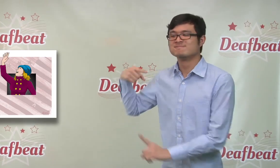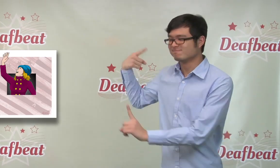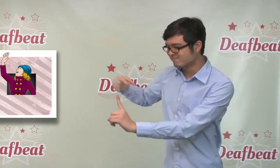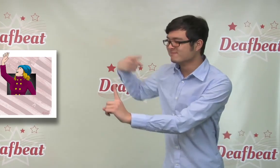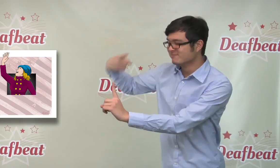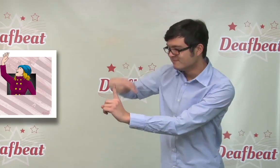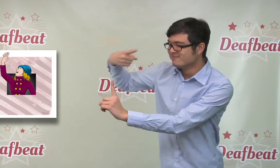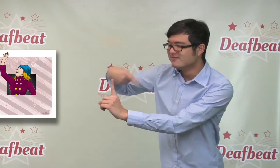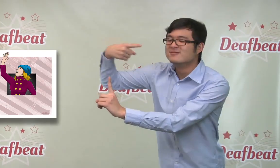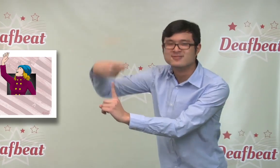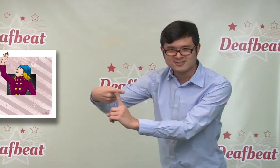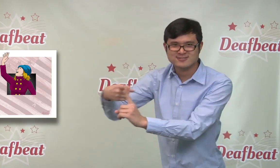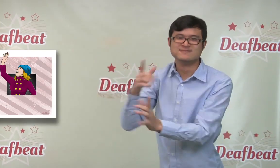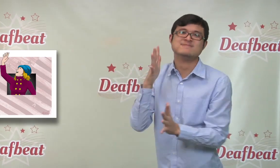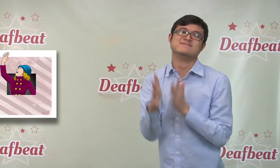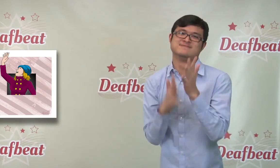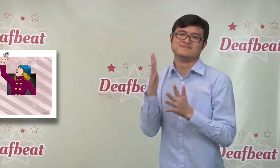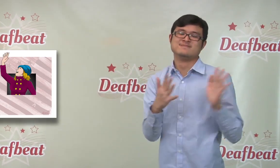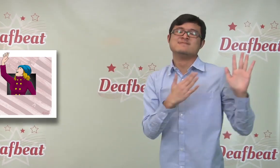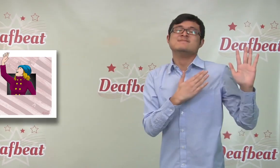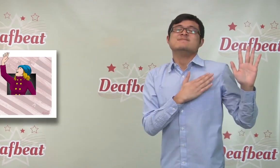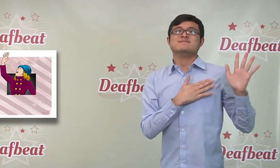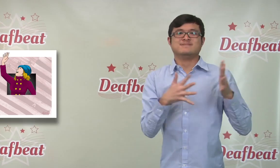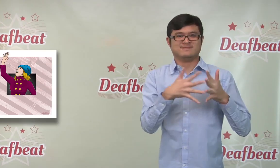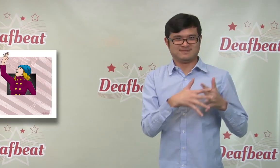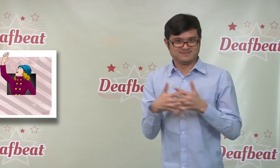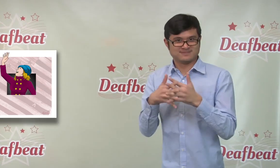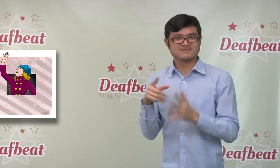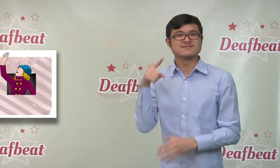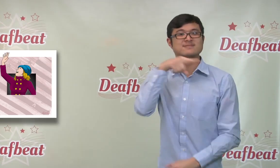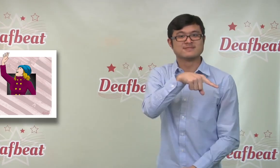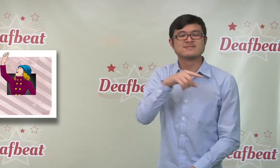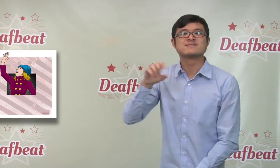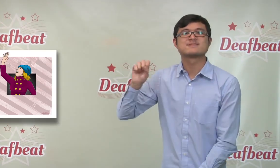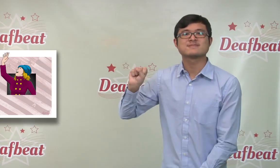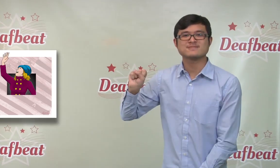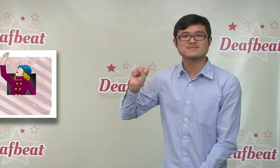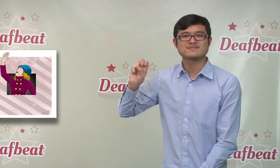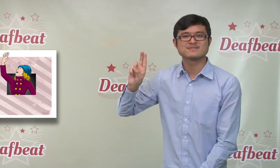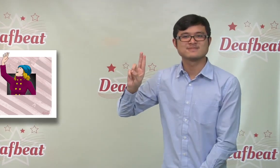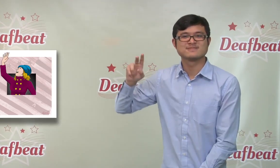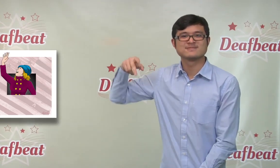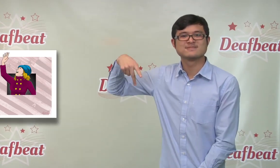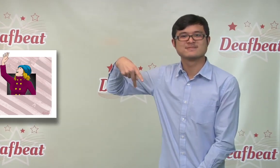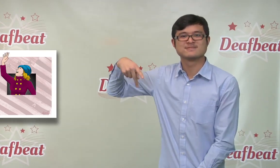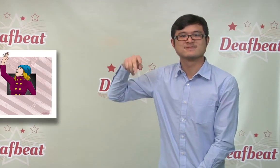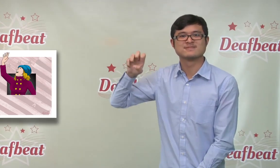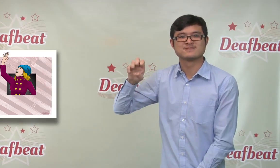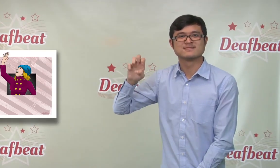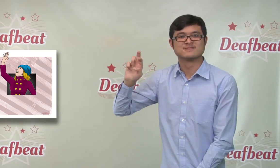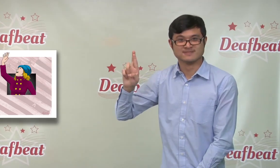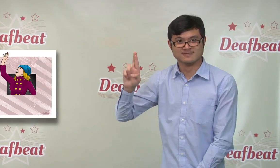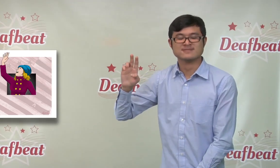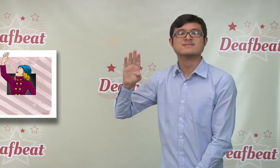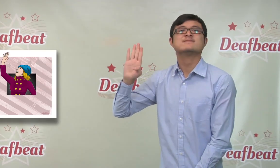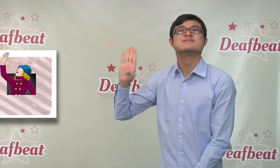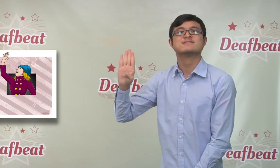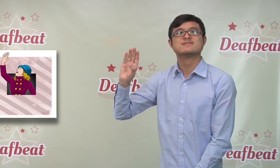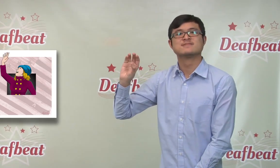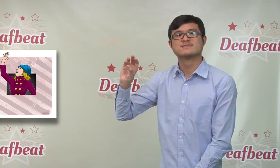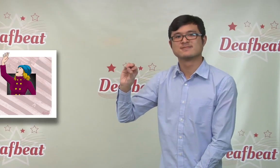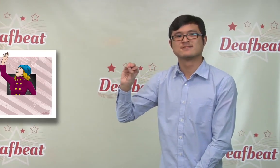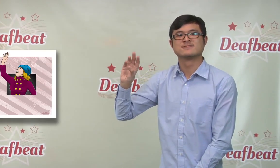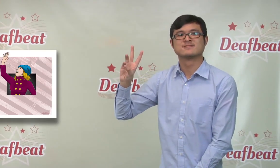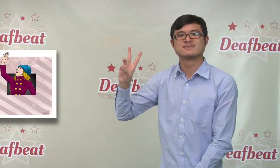the National Anthem in ASL at the Super